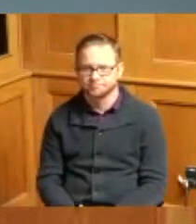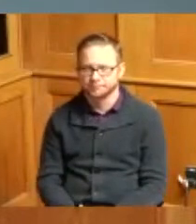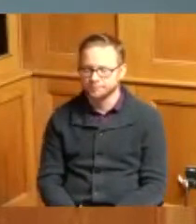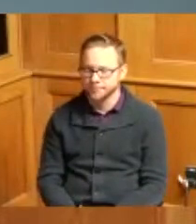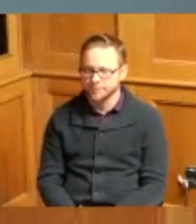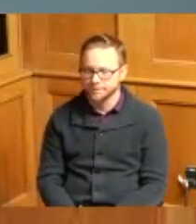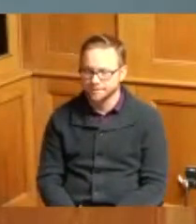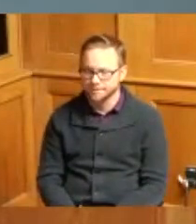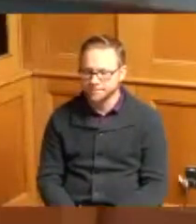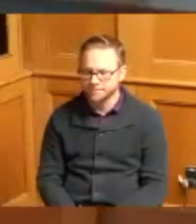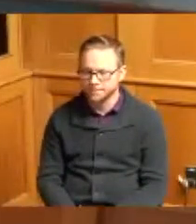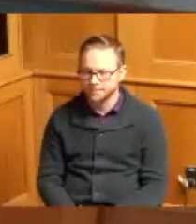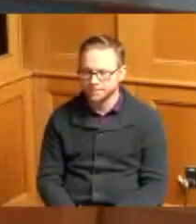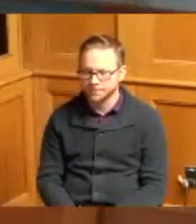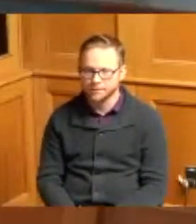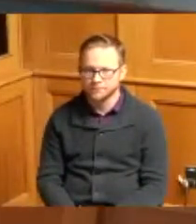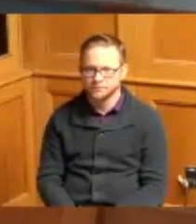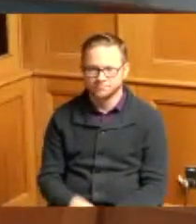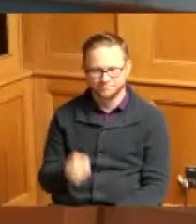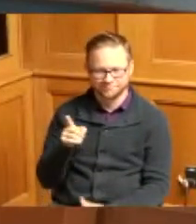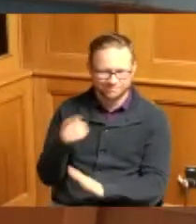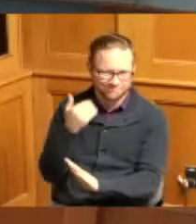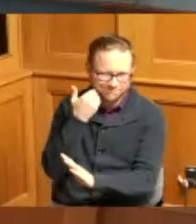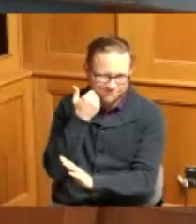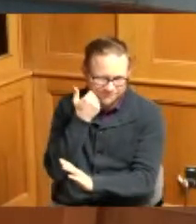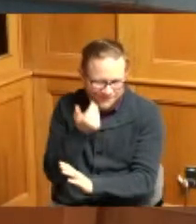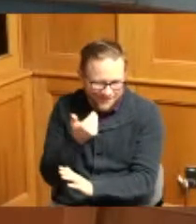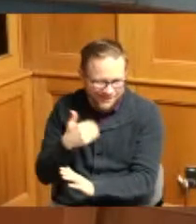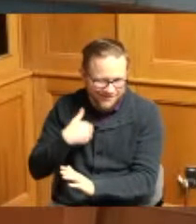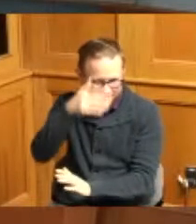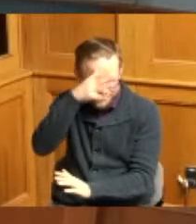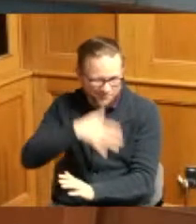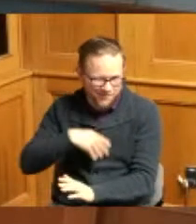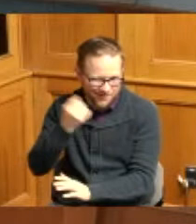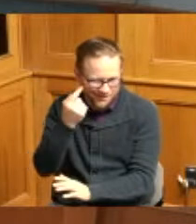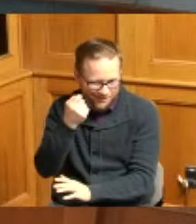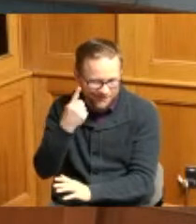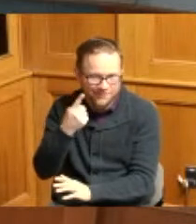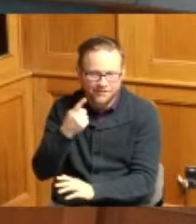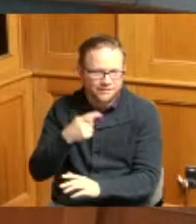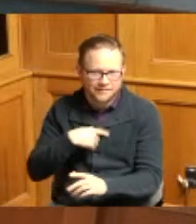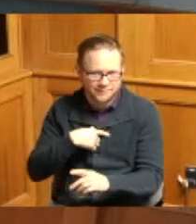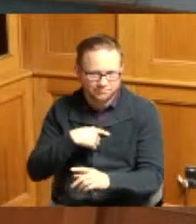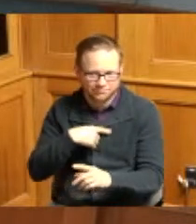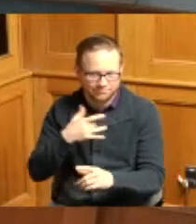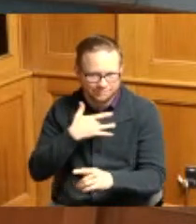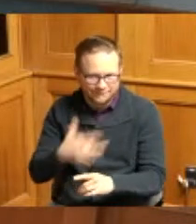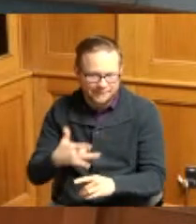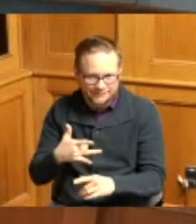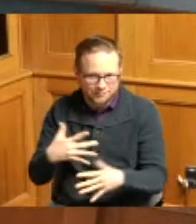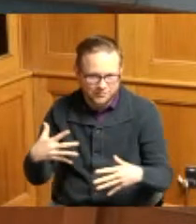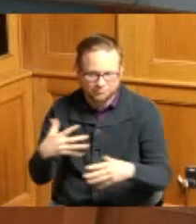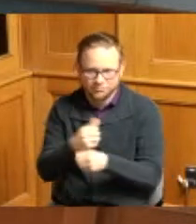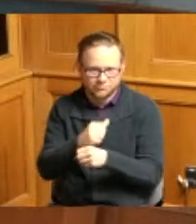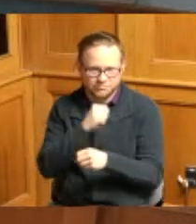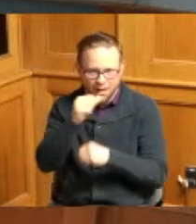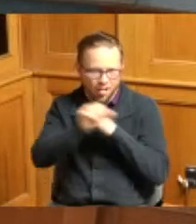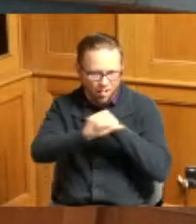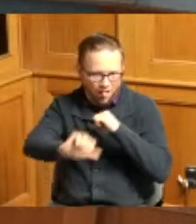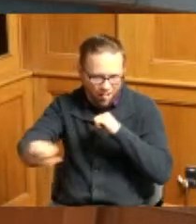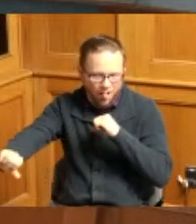to he's a he's a shy young guy of not a lot of words but I thank you all for coming and his